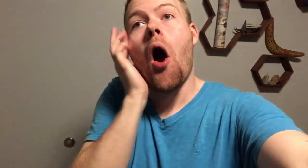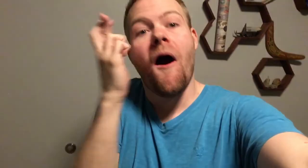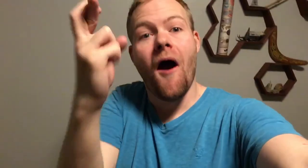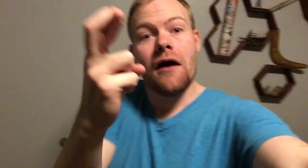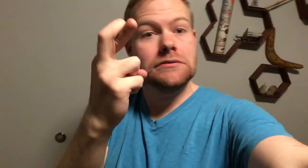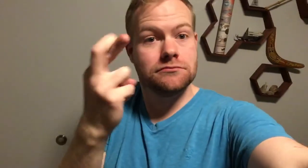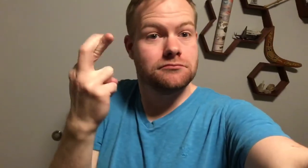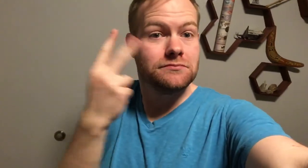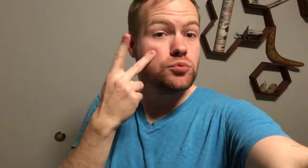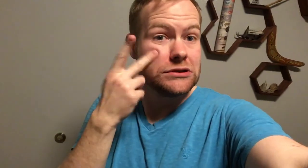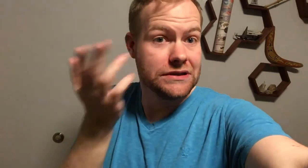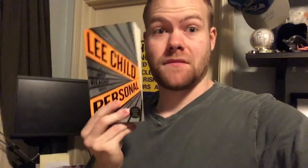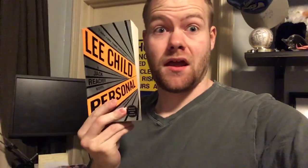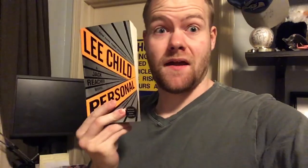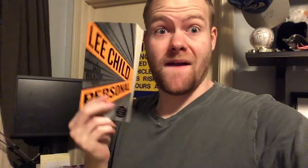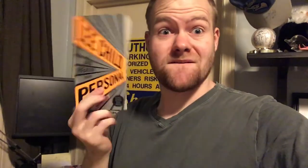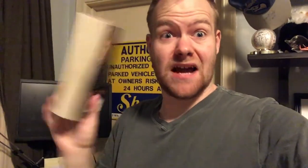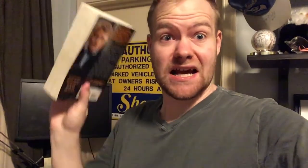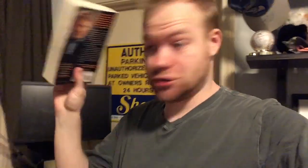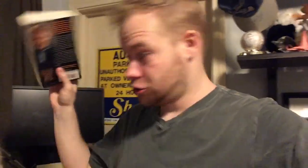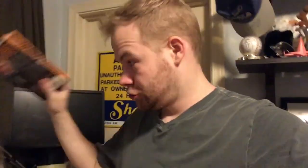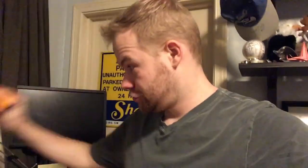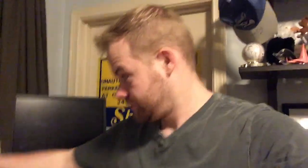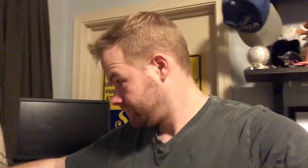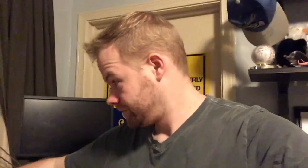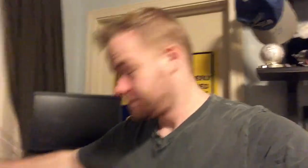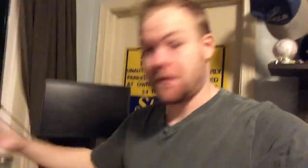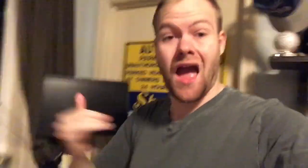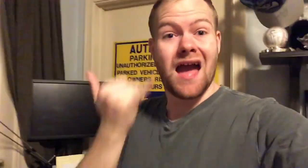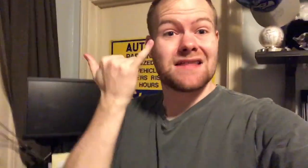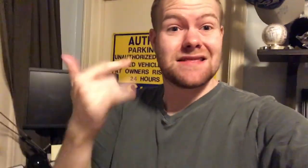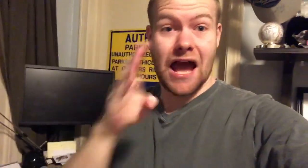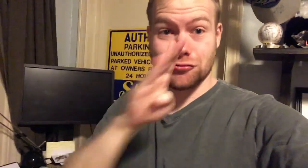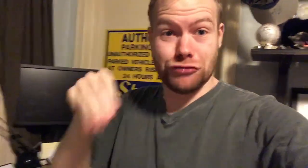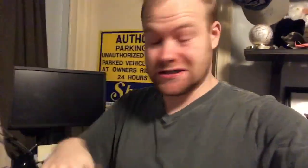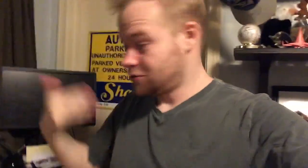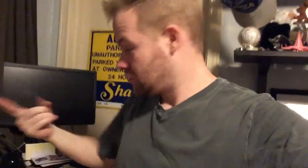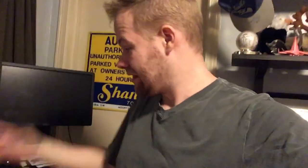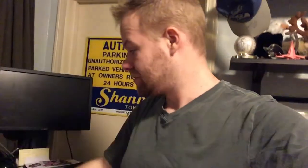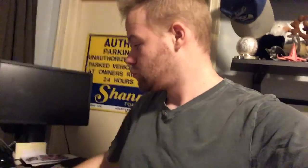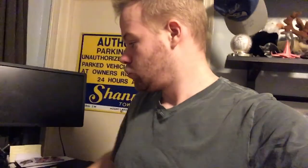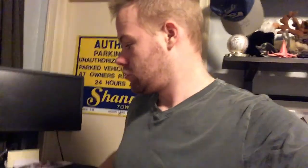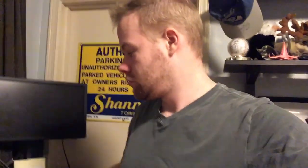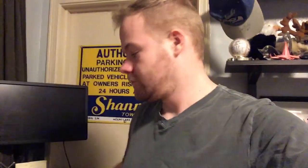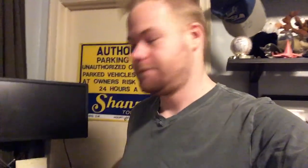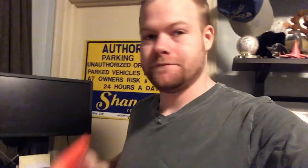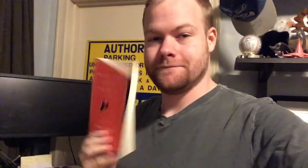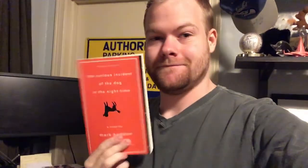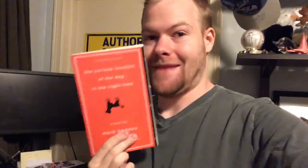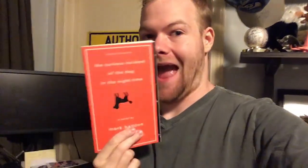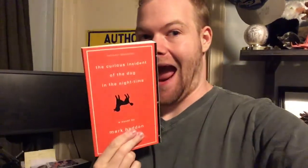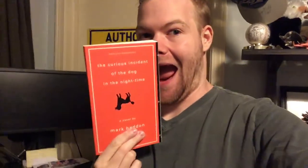Fingers crossed, we'll see. Finished! Now straight into the next one, [Curious Incident of the Dog in the Night-time]